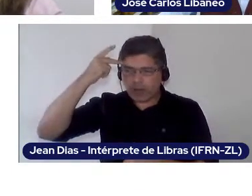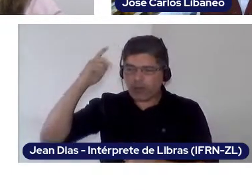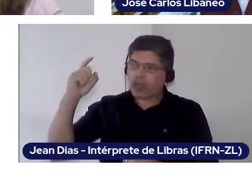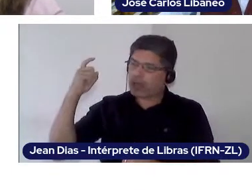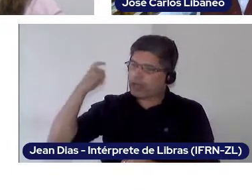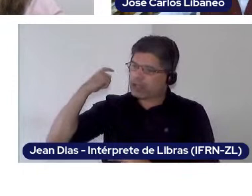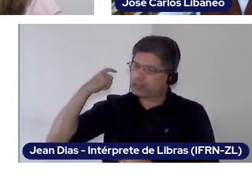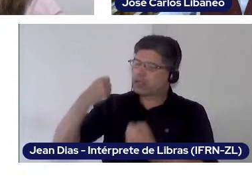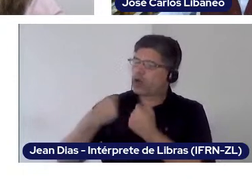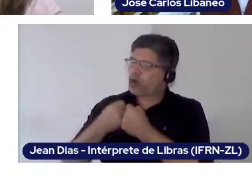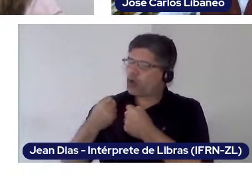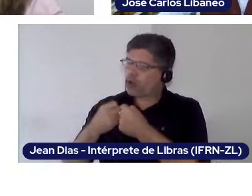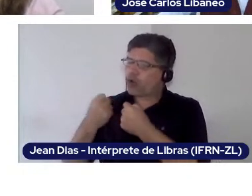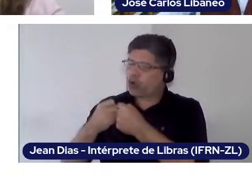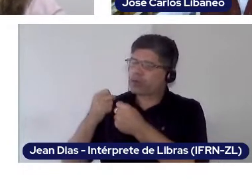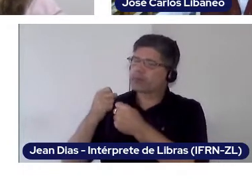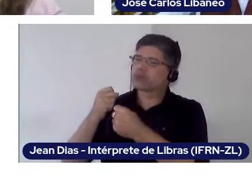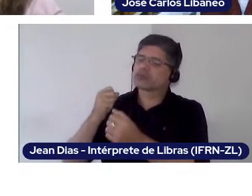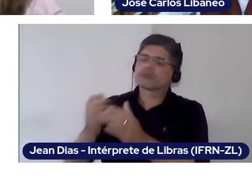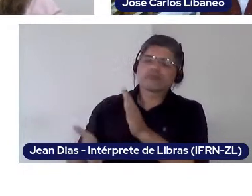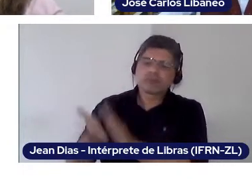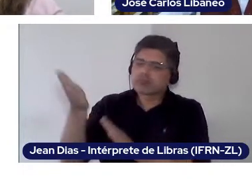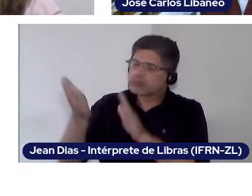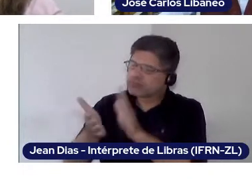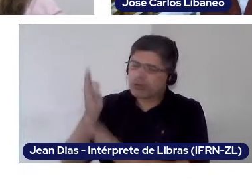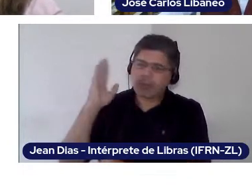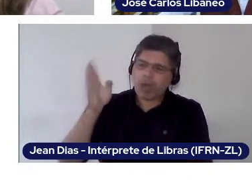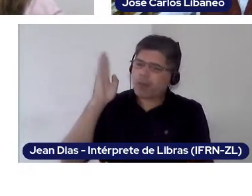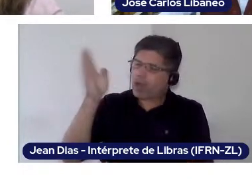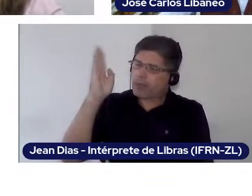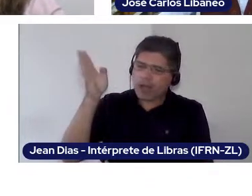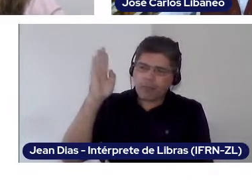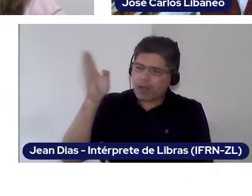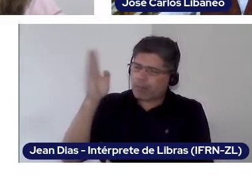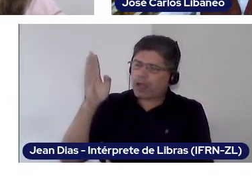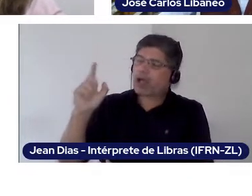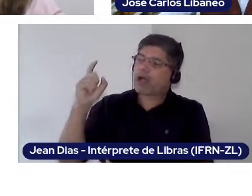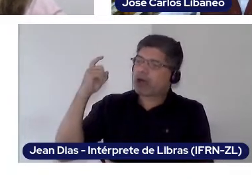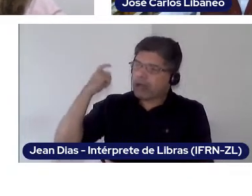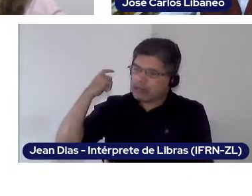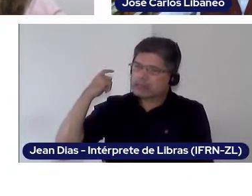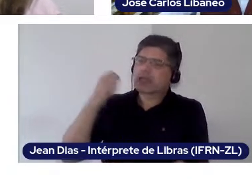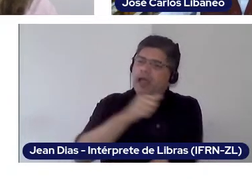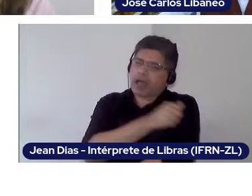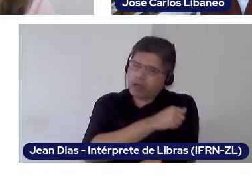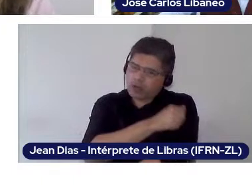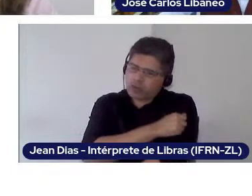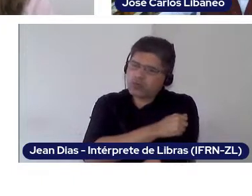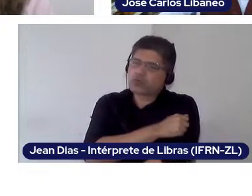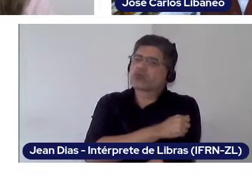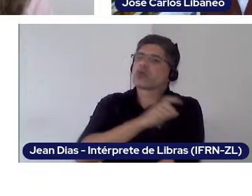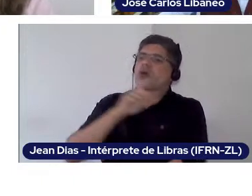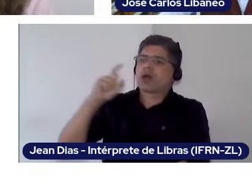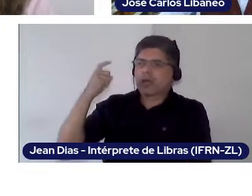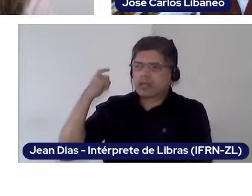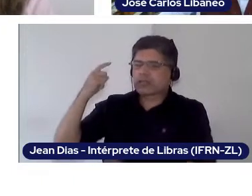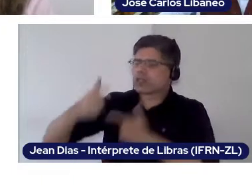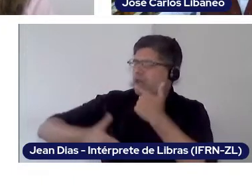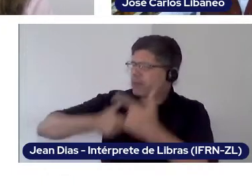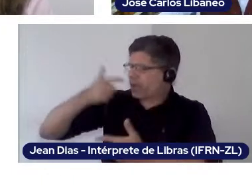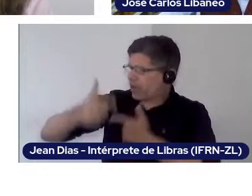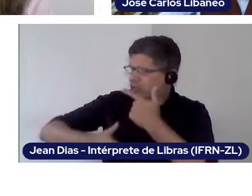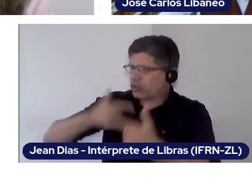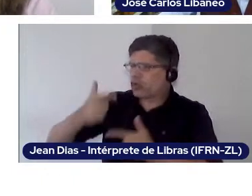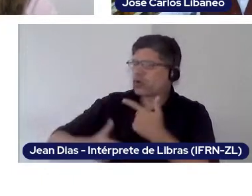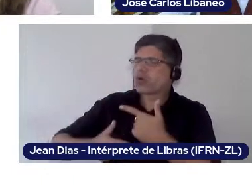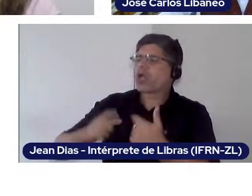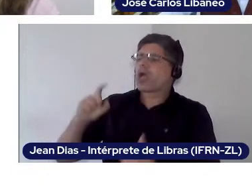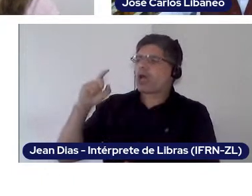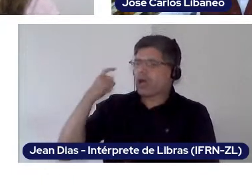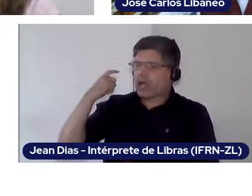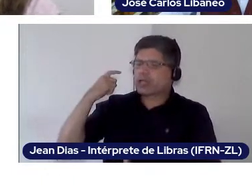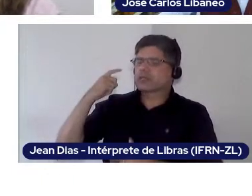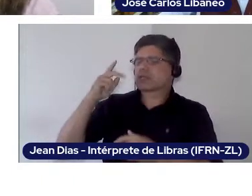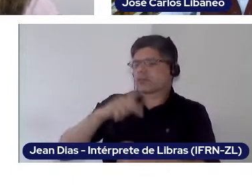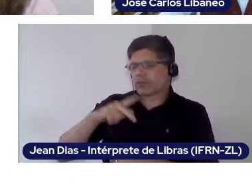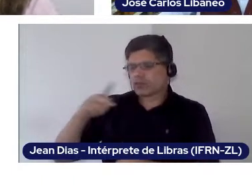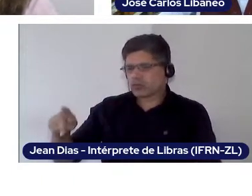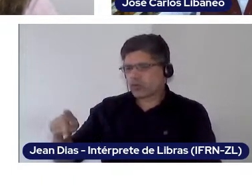that have always been a student-worker, before being a teacher-worker; when I wasn't able to be solely a teacher, which was what I intended on getting to be someday